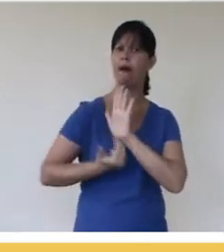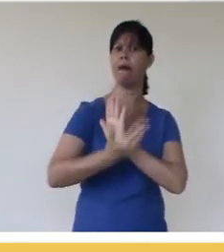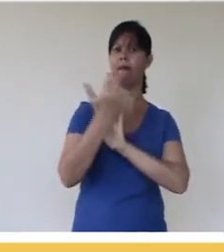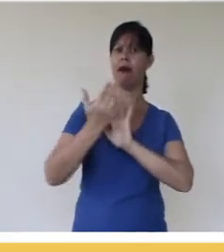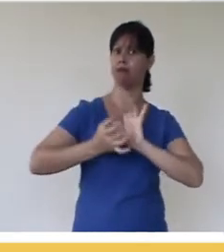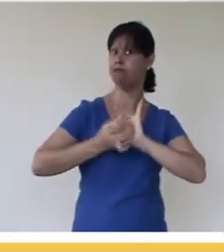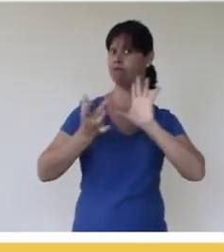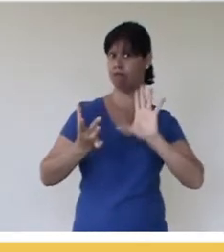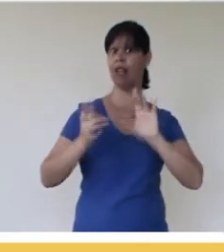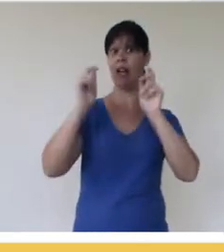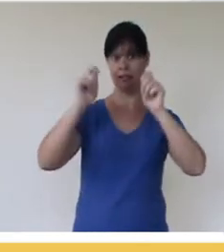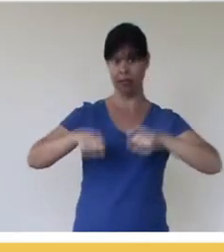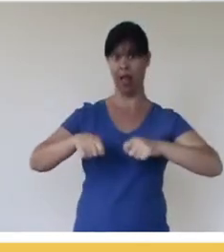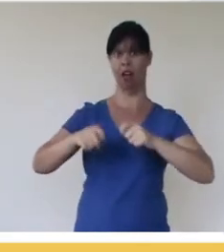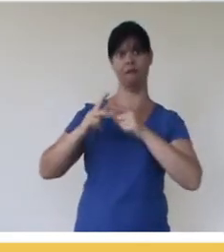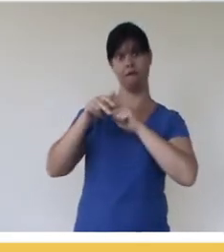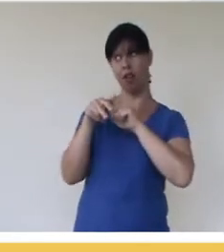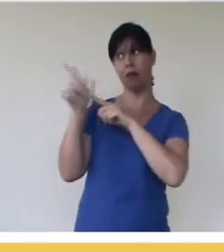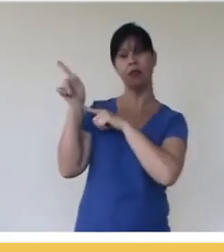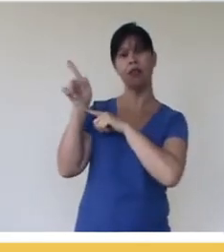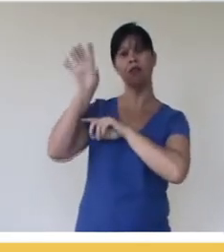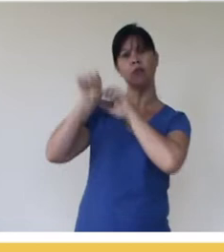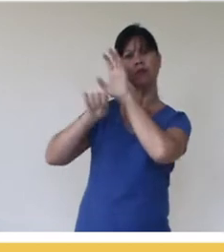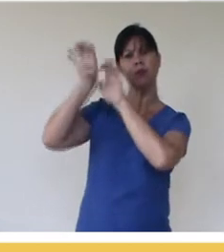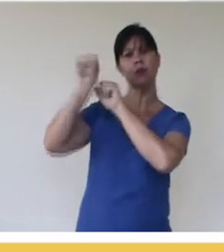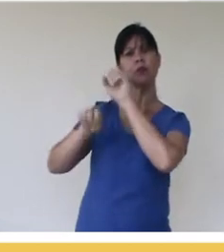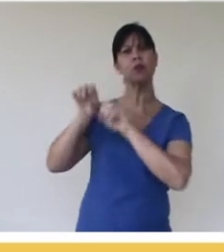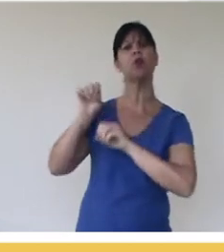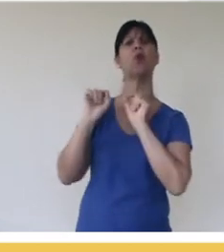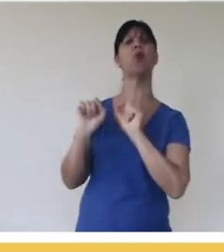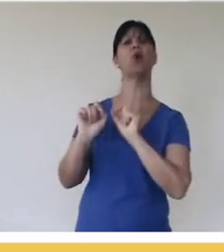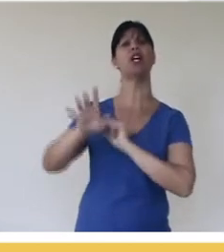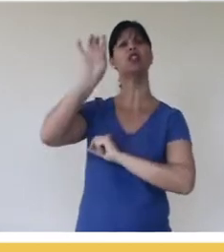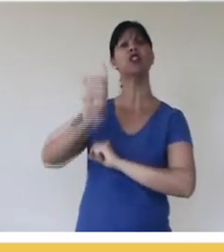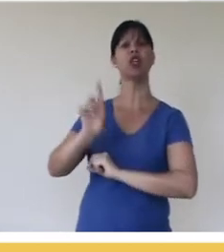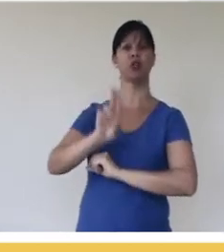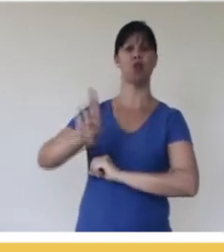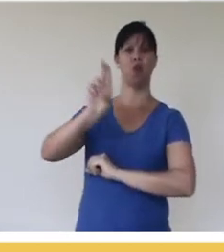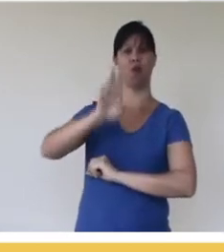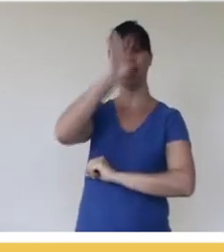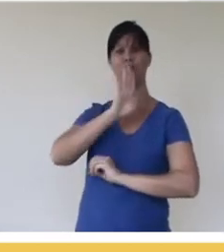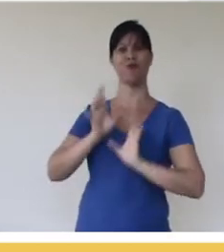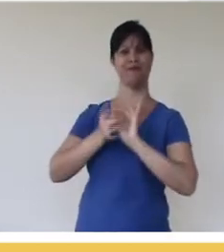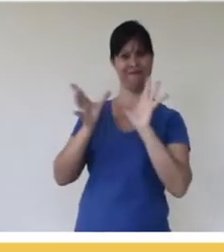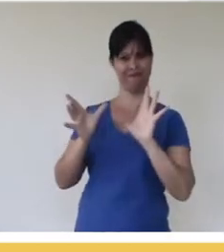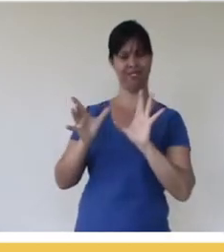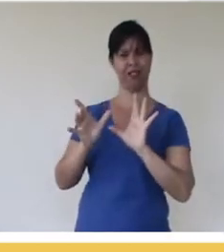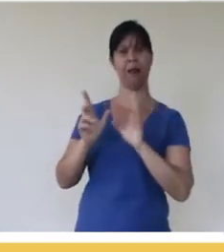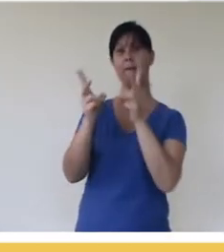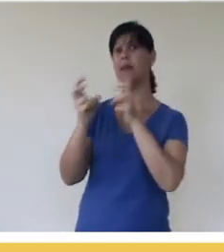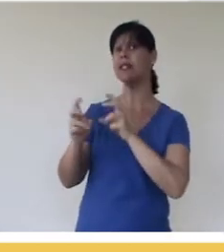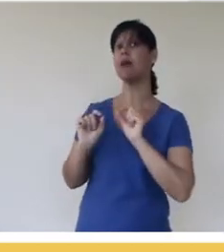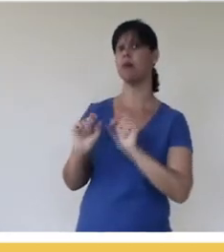you can go to the tools and filter for licenses and usage rights. You will see that the language being used here